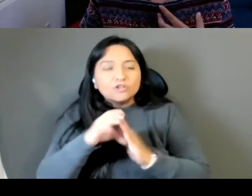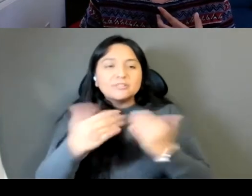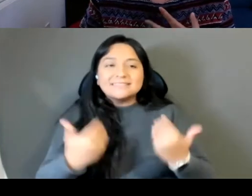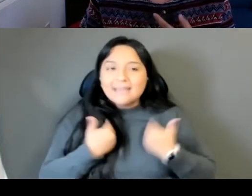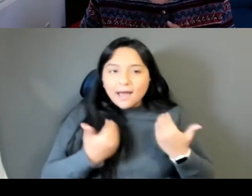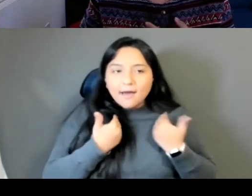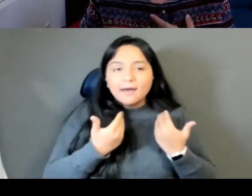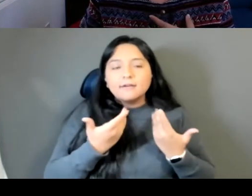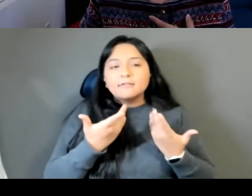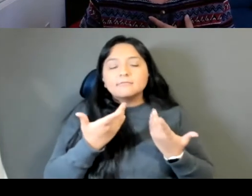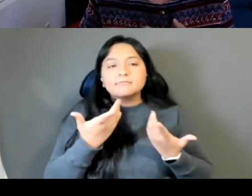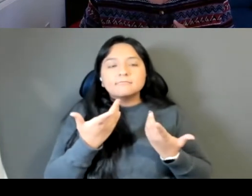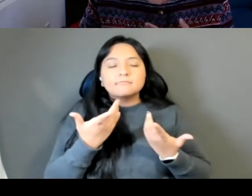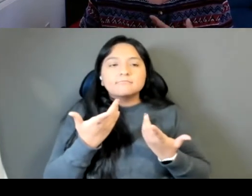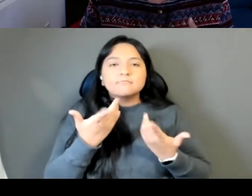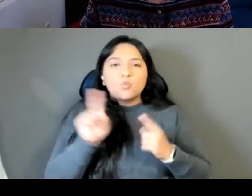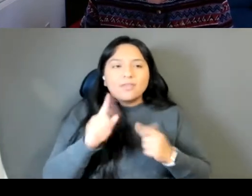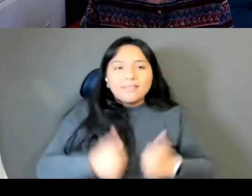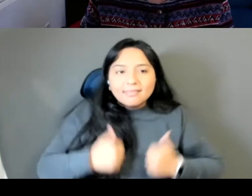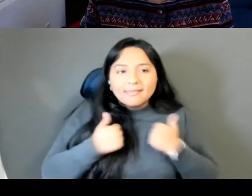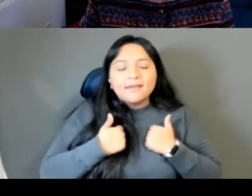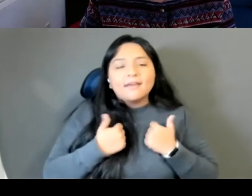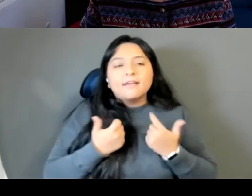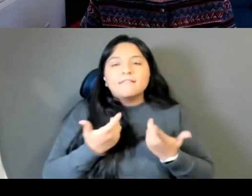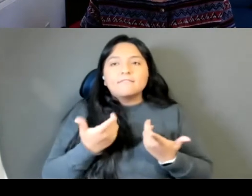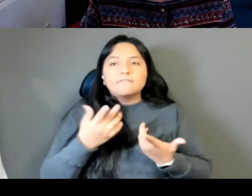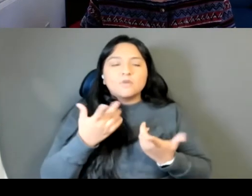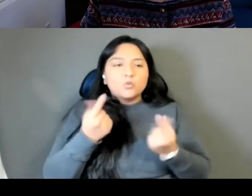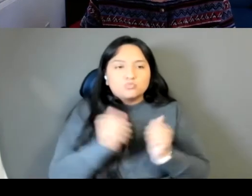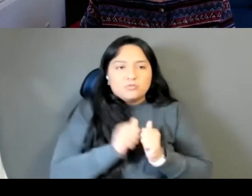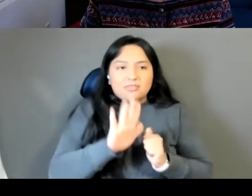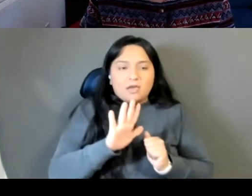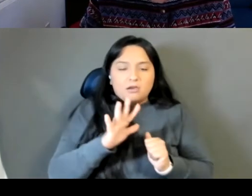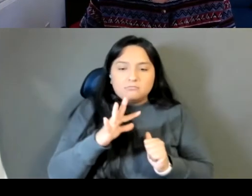will mean for them, and in depth case what to do with the privilege. I learned a lot from Toni Morrison.